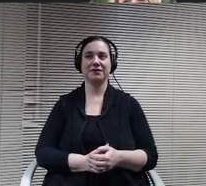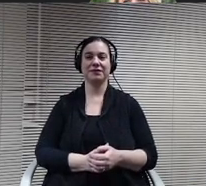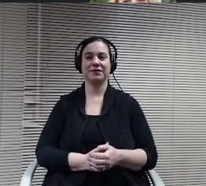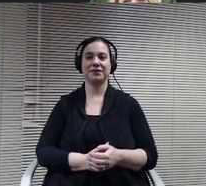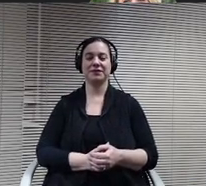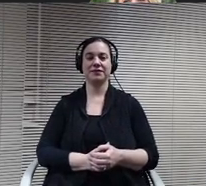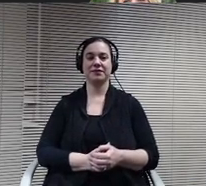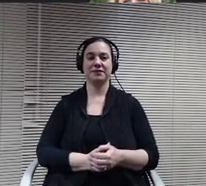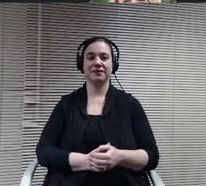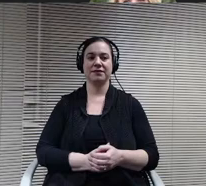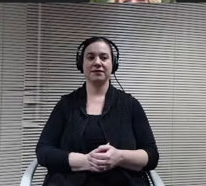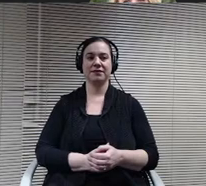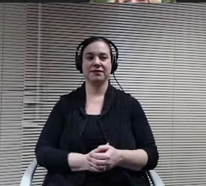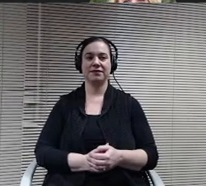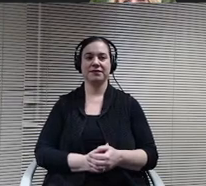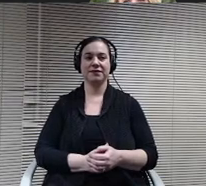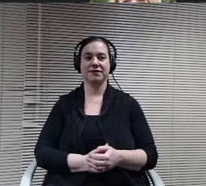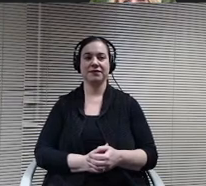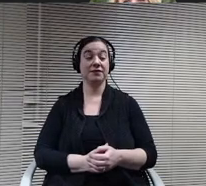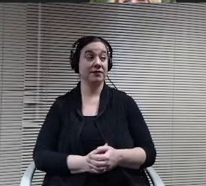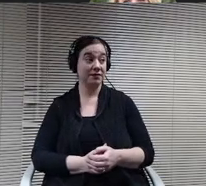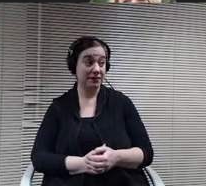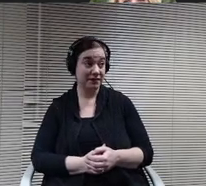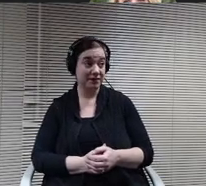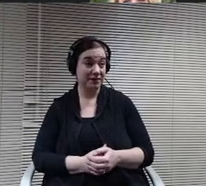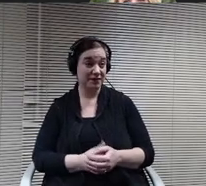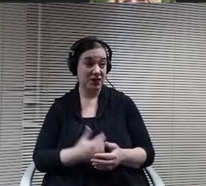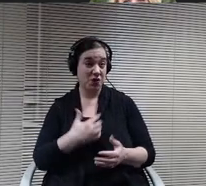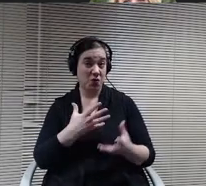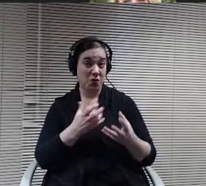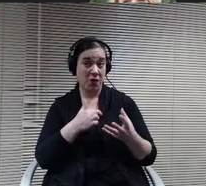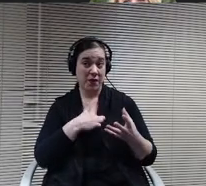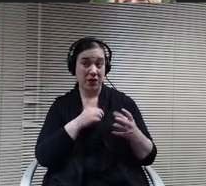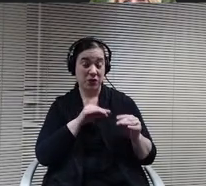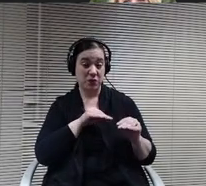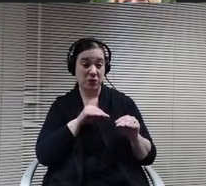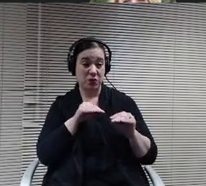You want me to move? To the next item and checking no no.